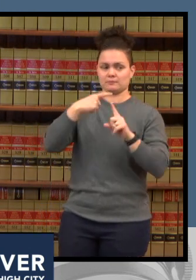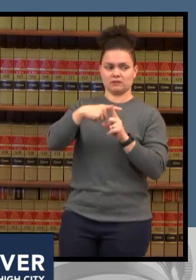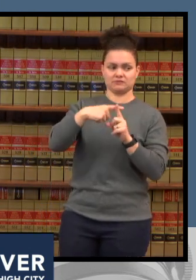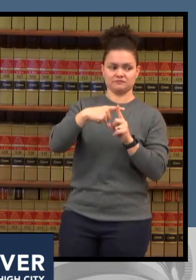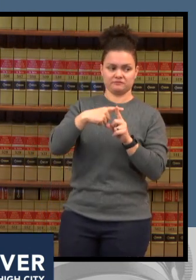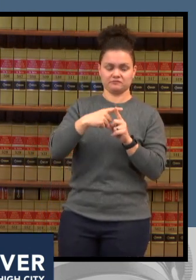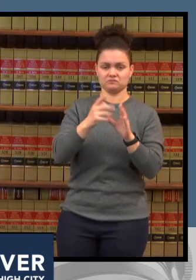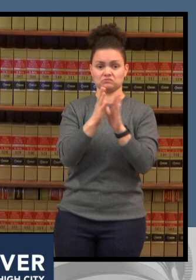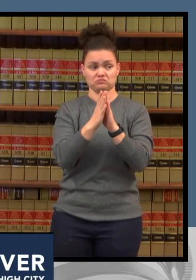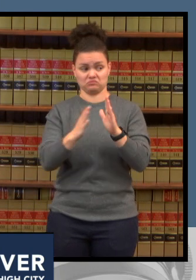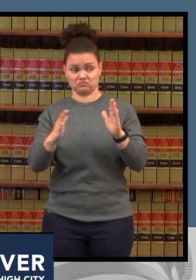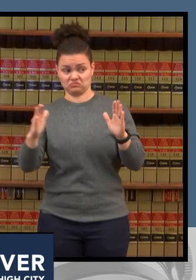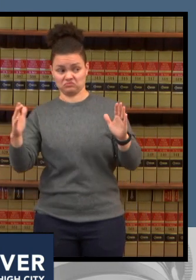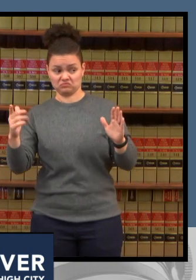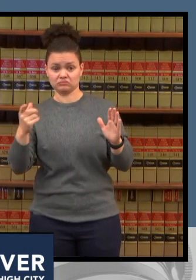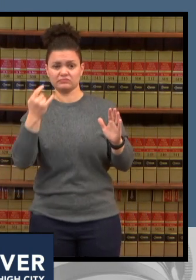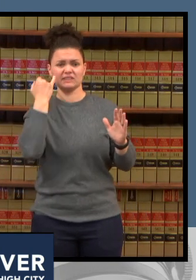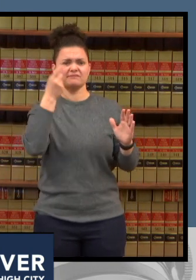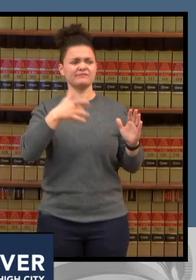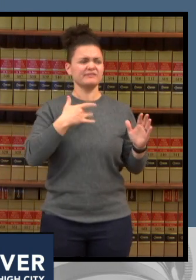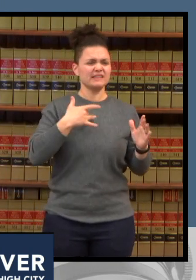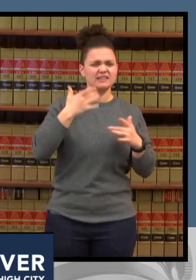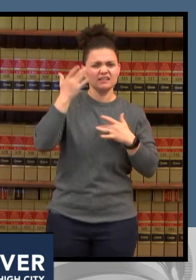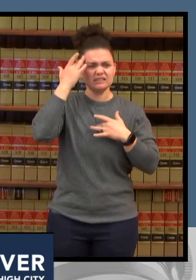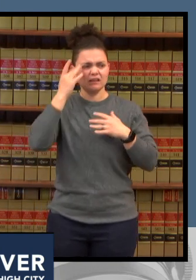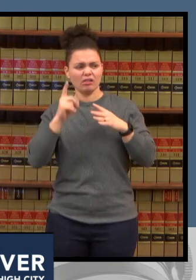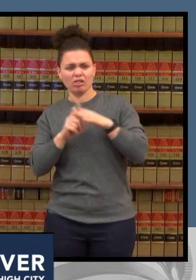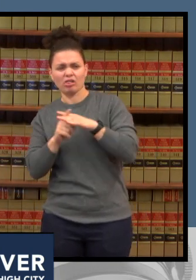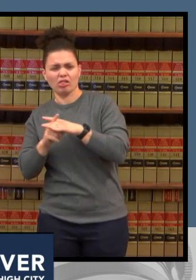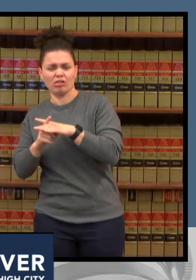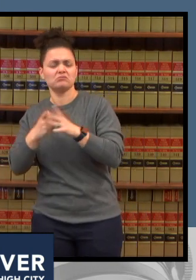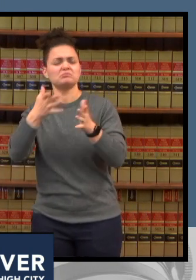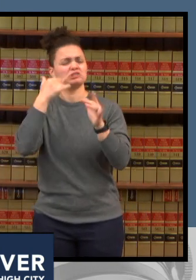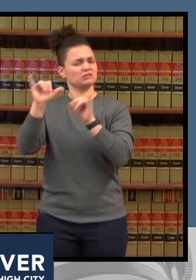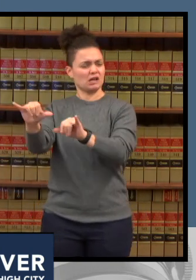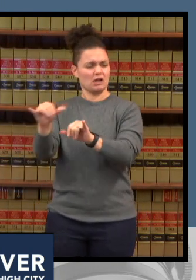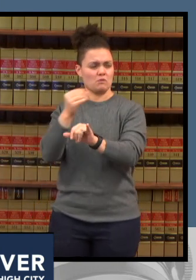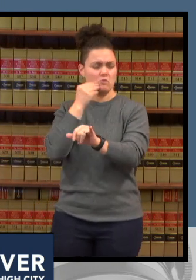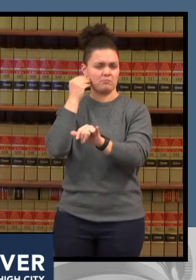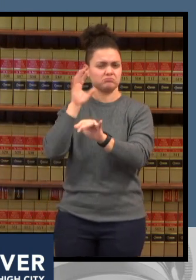symptoms result and then in the far right there another scenario is if you are exposed and not